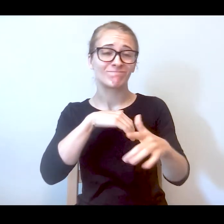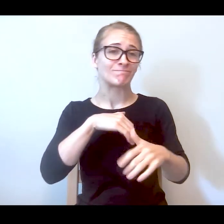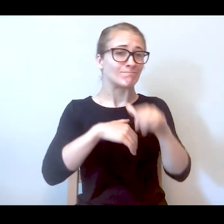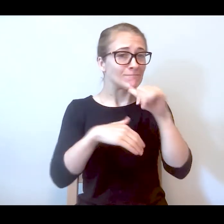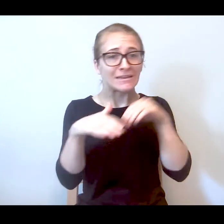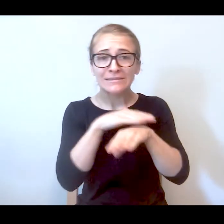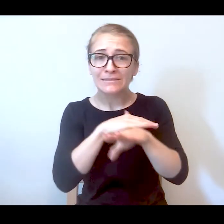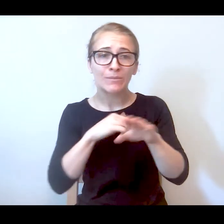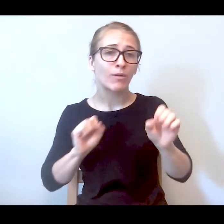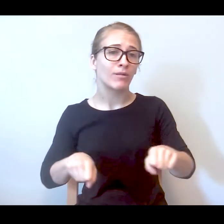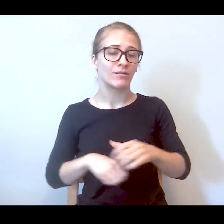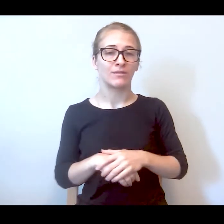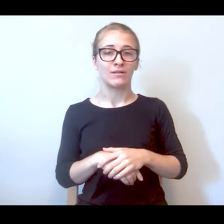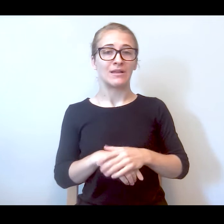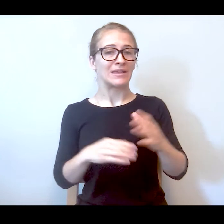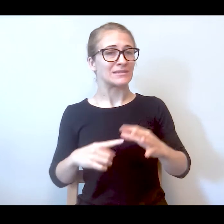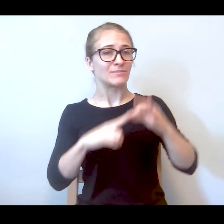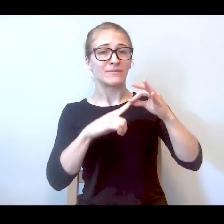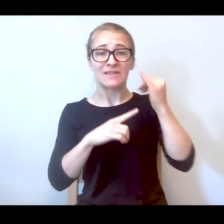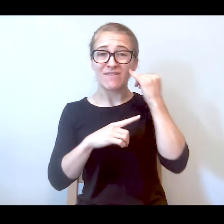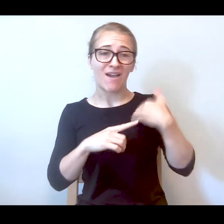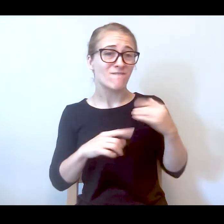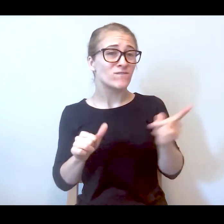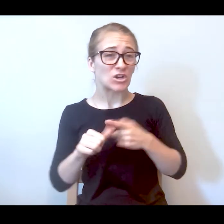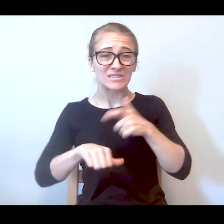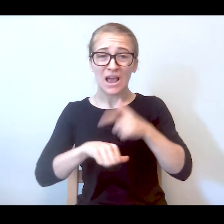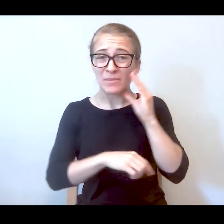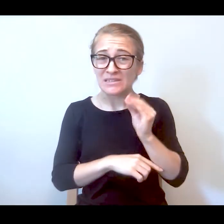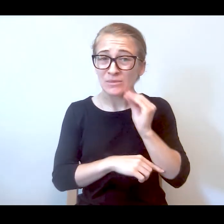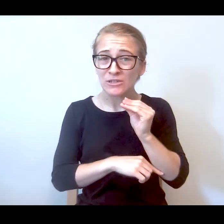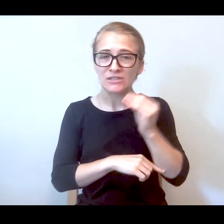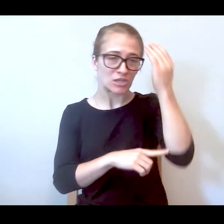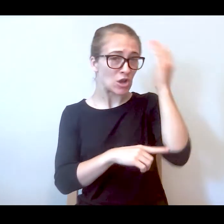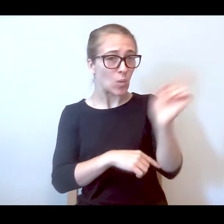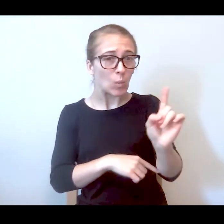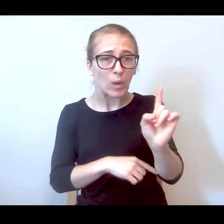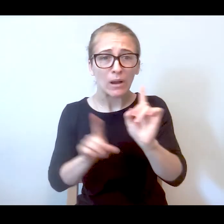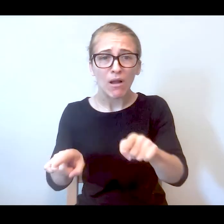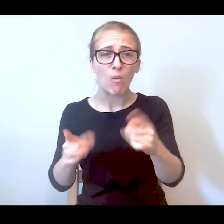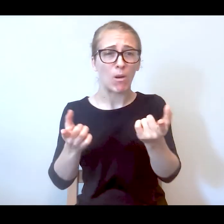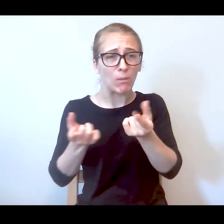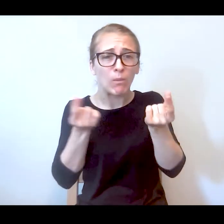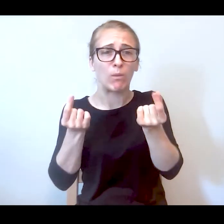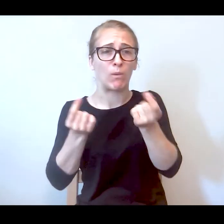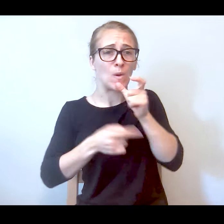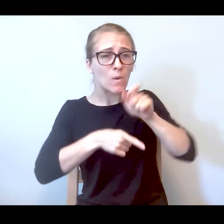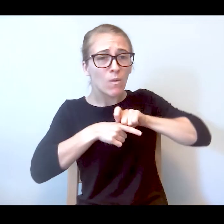having a first-time experience, getting -- knowing where to go, who to call, what to do, it can take a